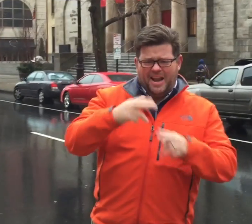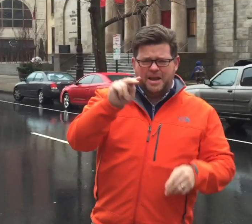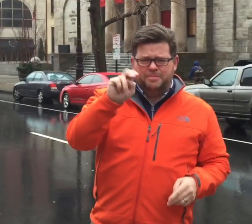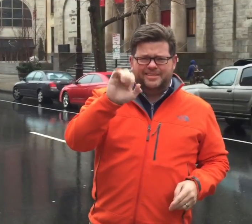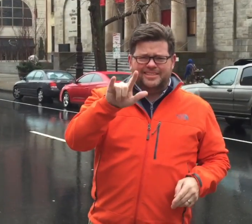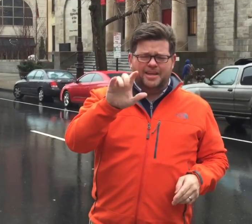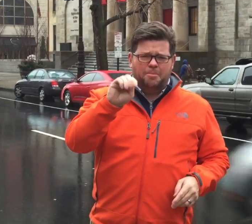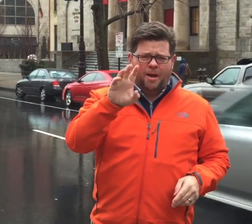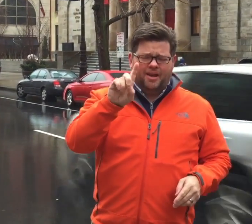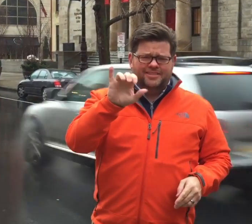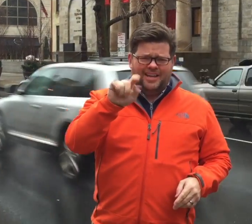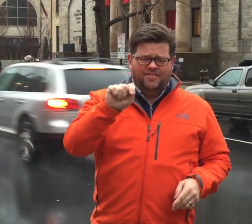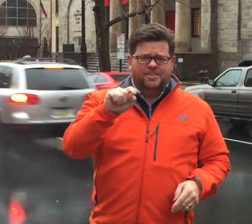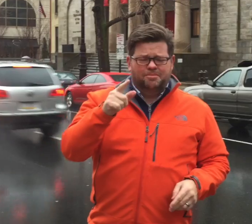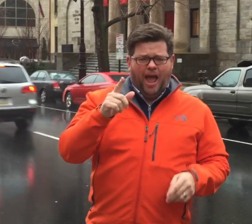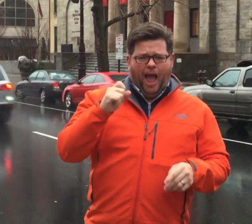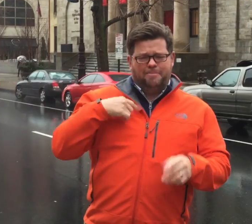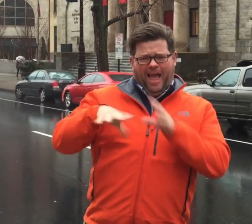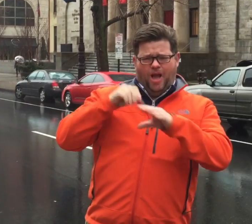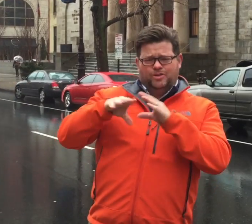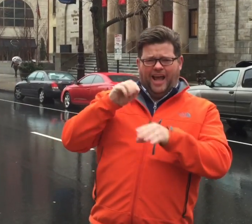Hello. I'm Neil McDevitt and I'm outside